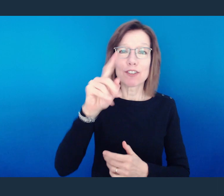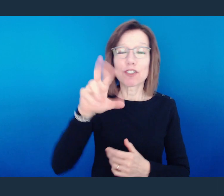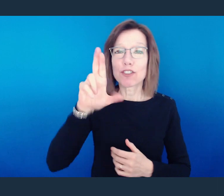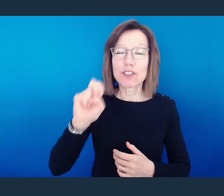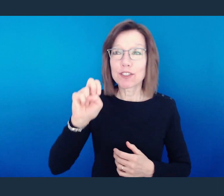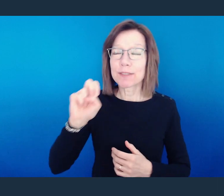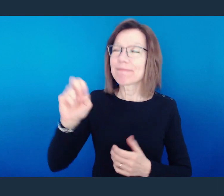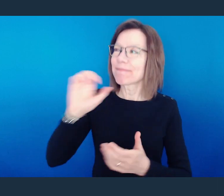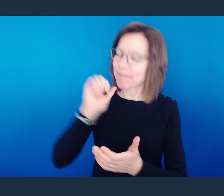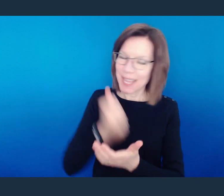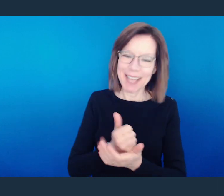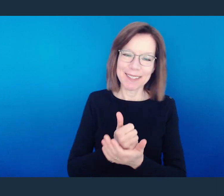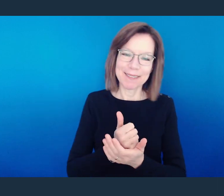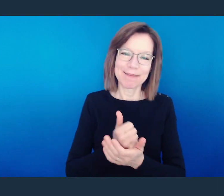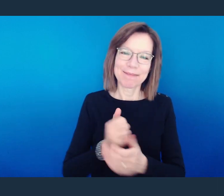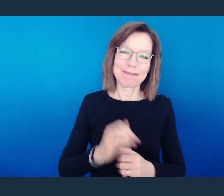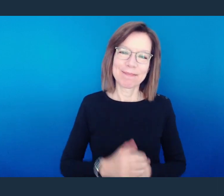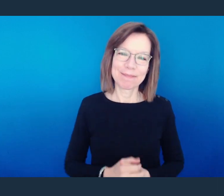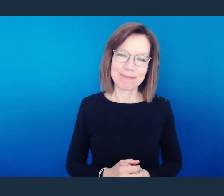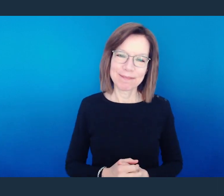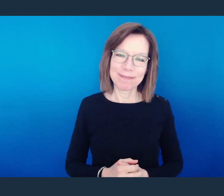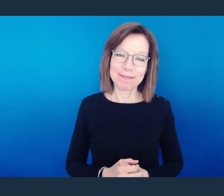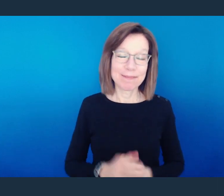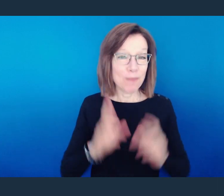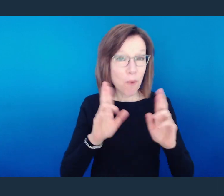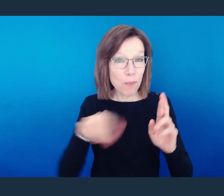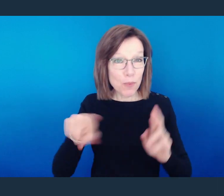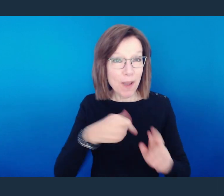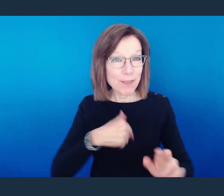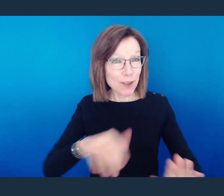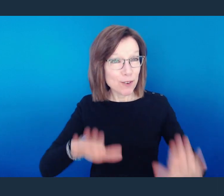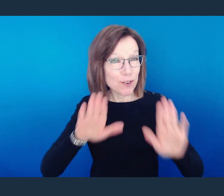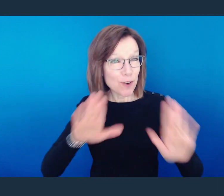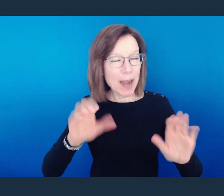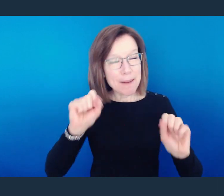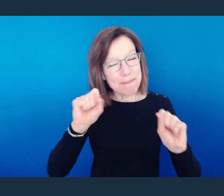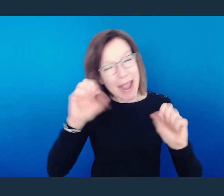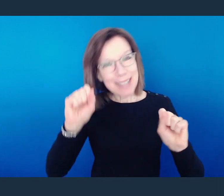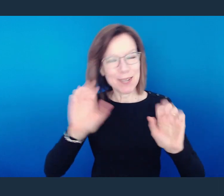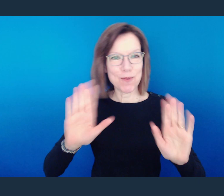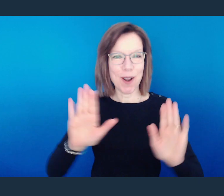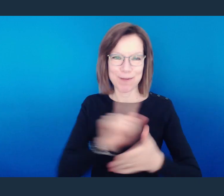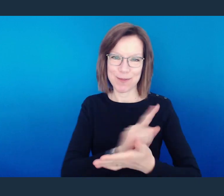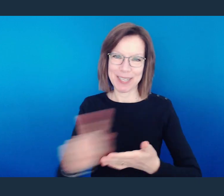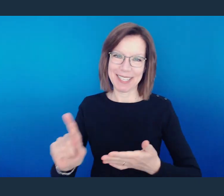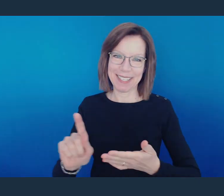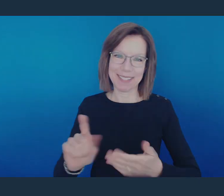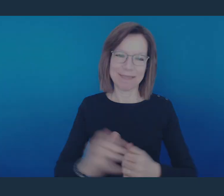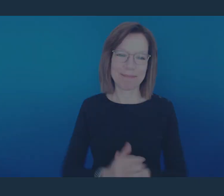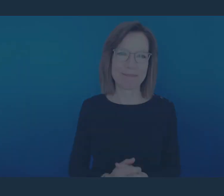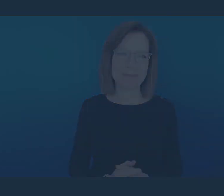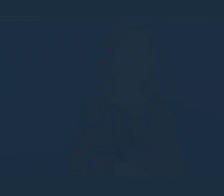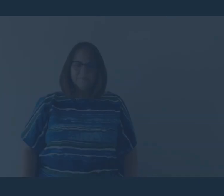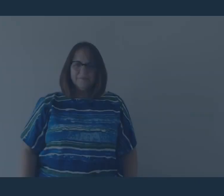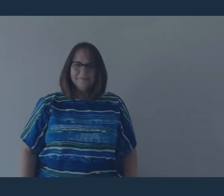adventures. Amen. I hope you all have a great and amazing wonderful week.